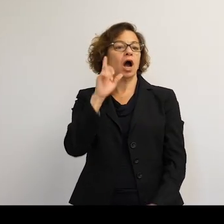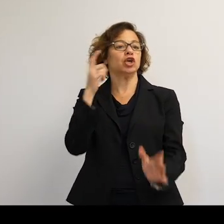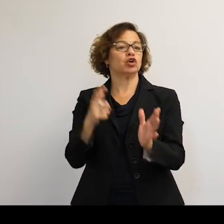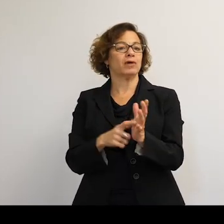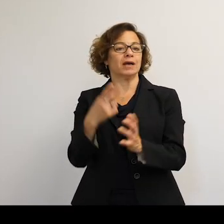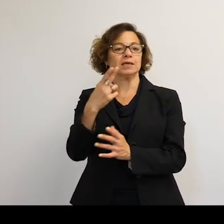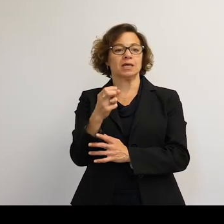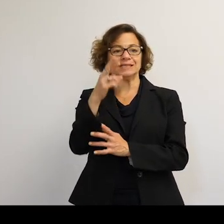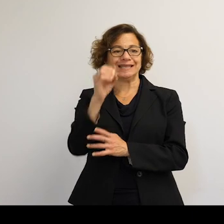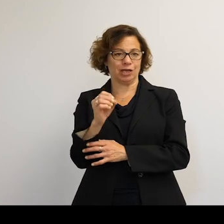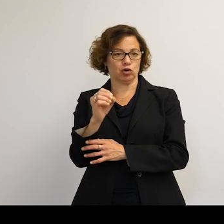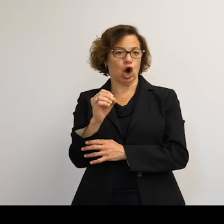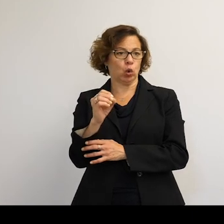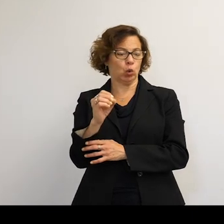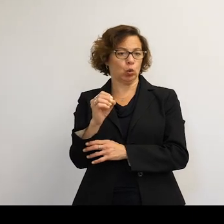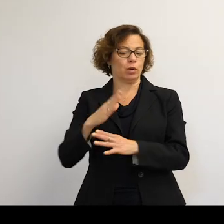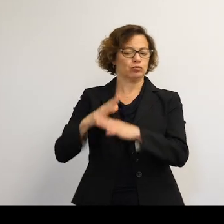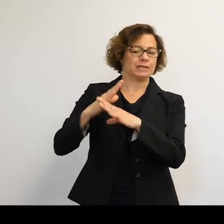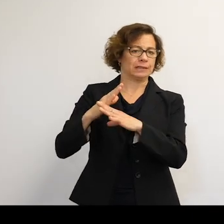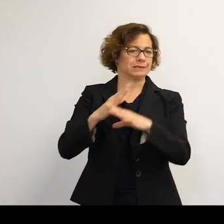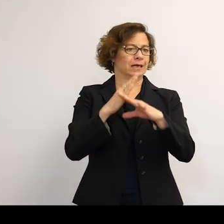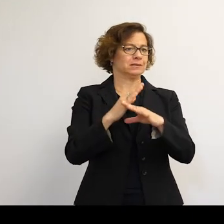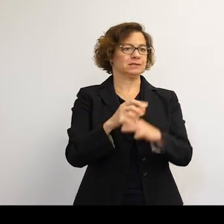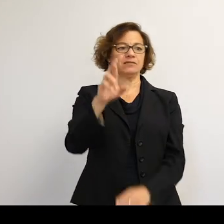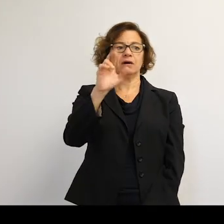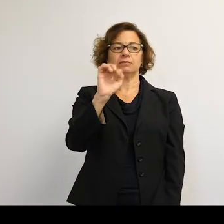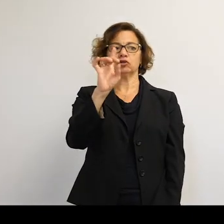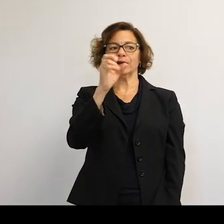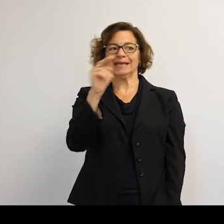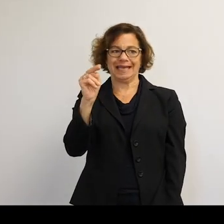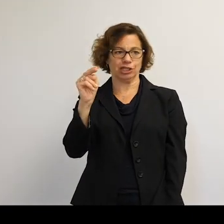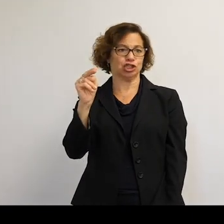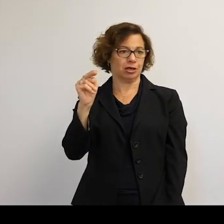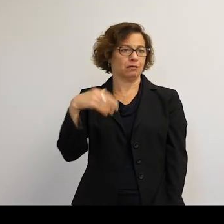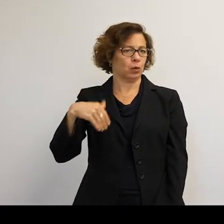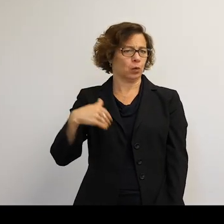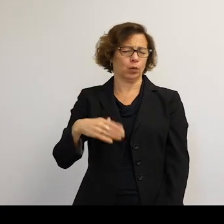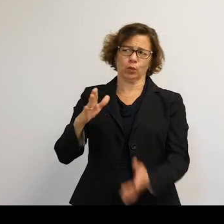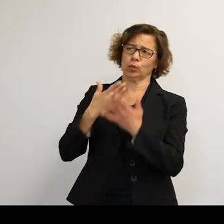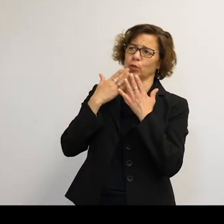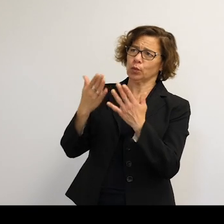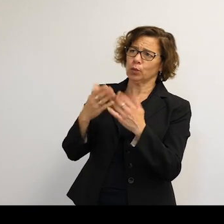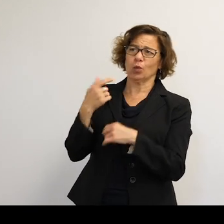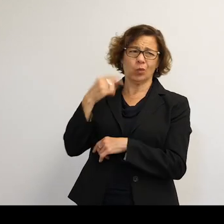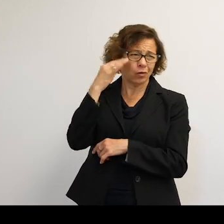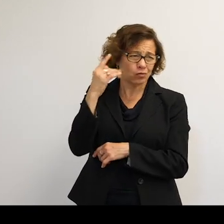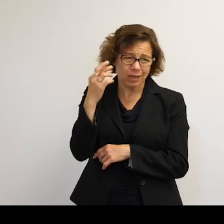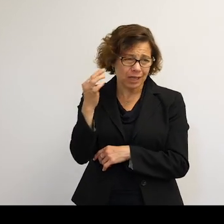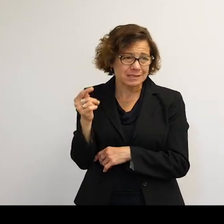It protects us from all sorts of nastiness-- radiation mainly out in the solar system. And once you get away from the influence